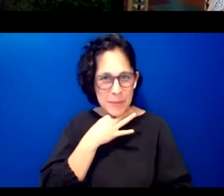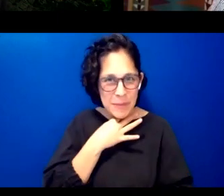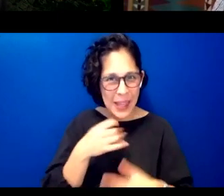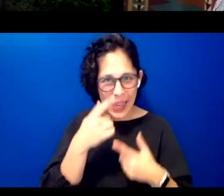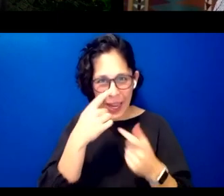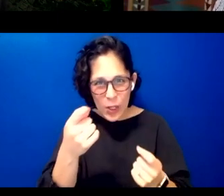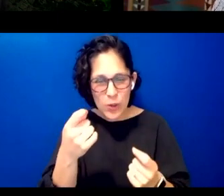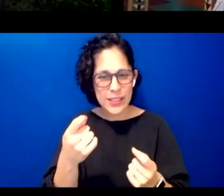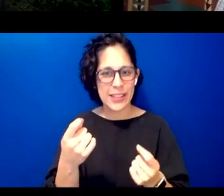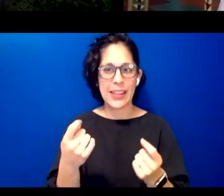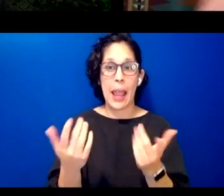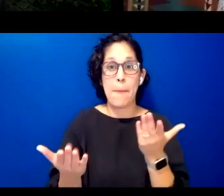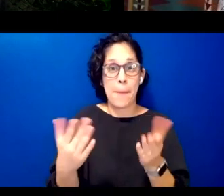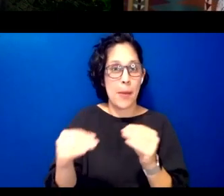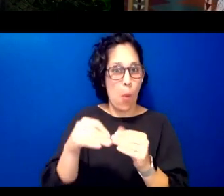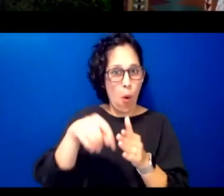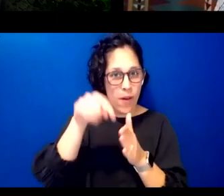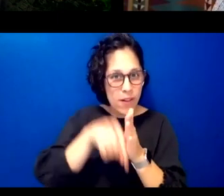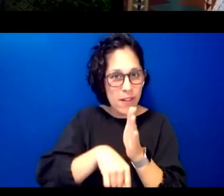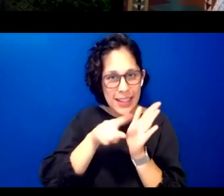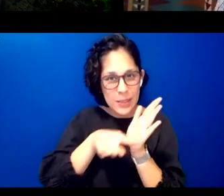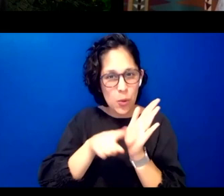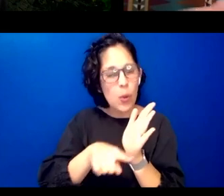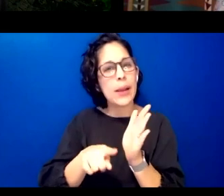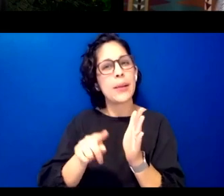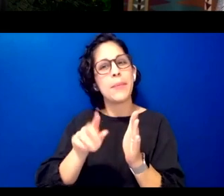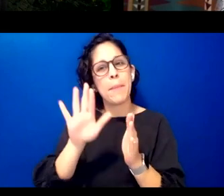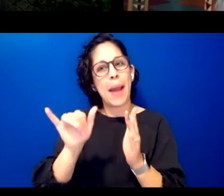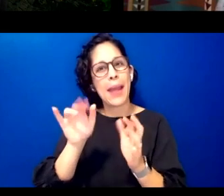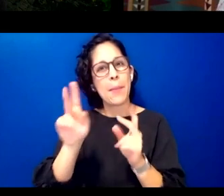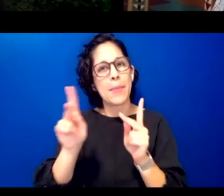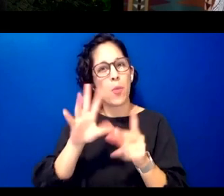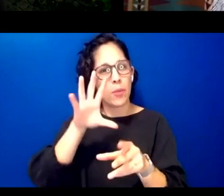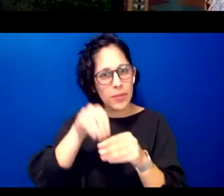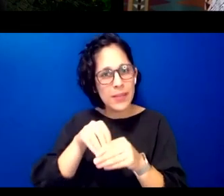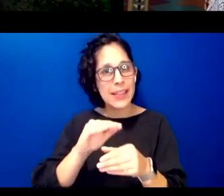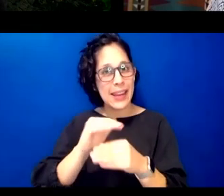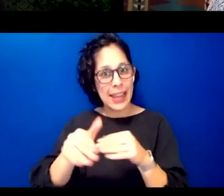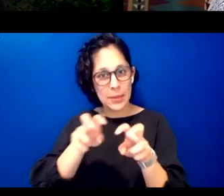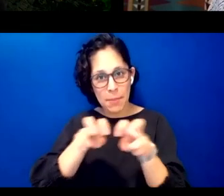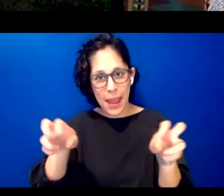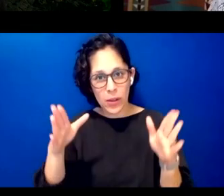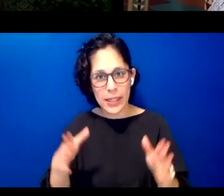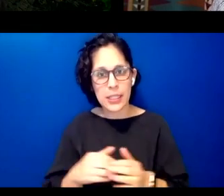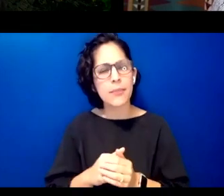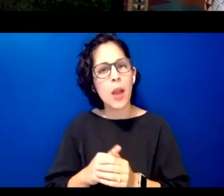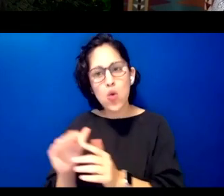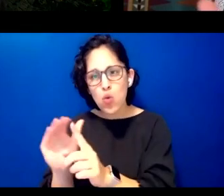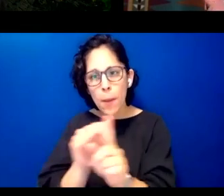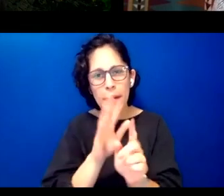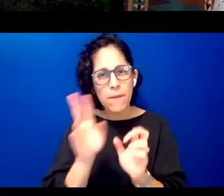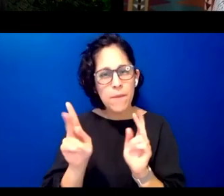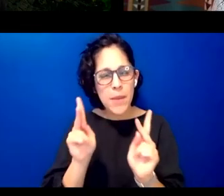by our next panelists so as a reminder to those in the audience i know some folks joined